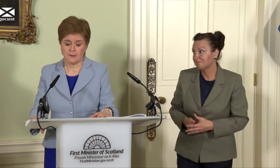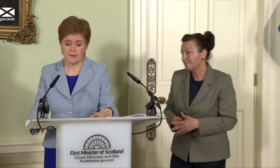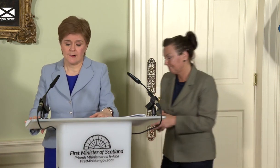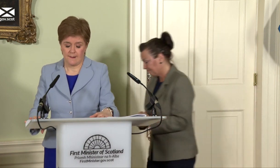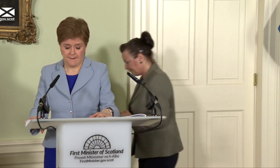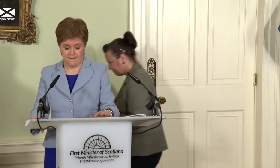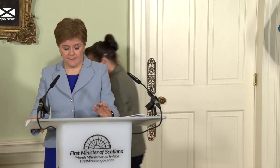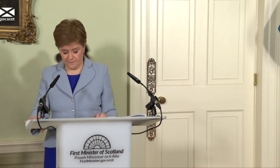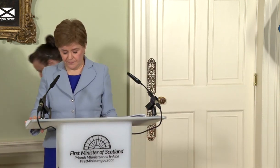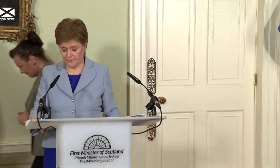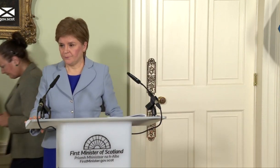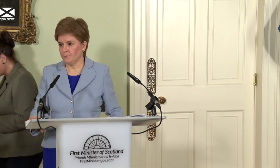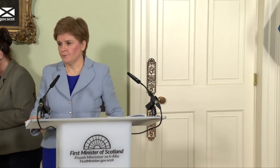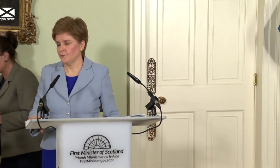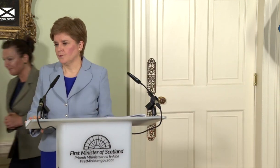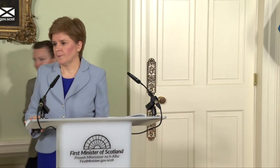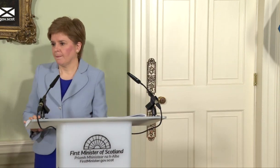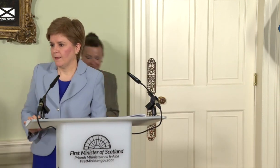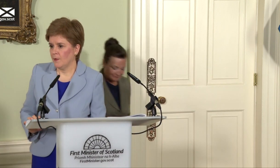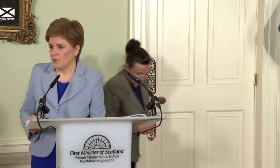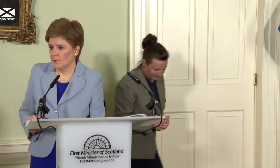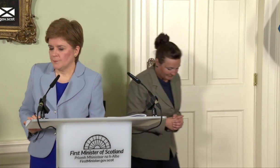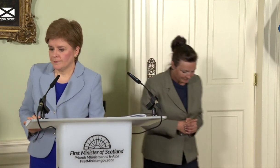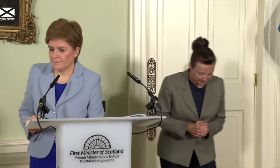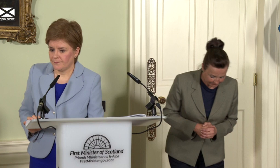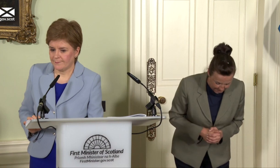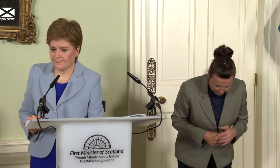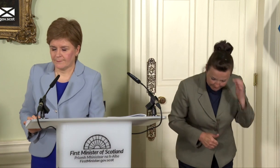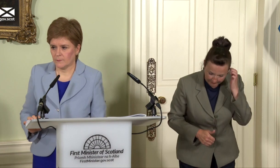Yes, thanks. Can I just ask who you are pitching this at today, because a lot of